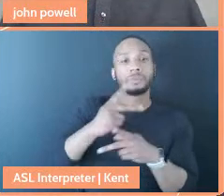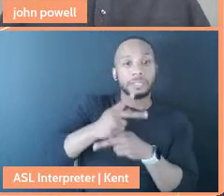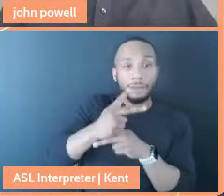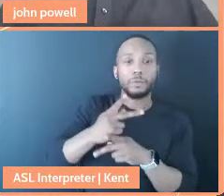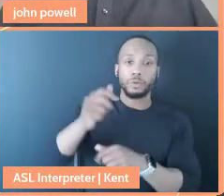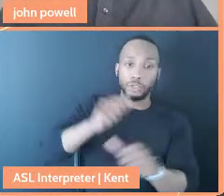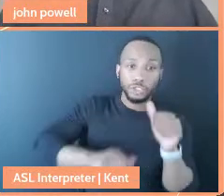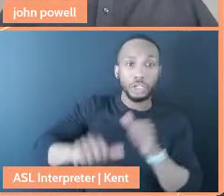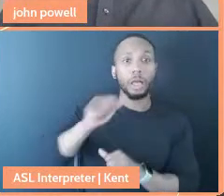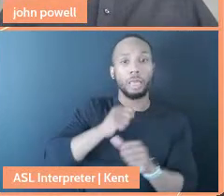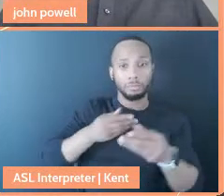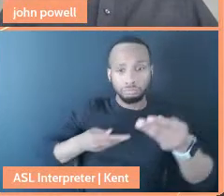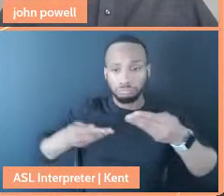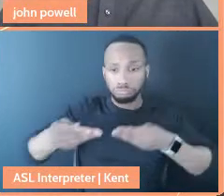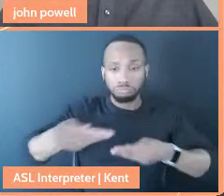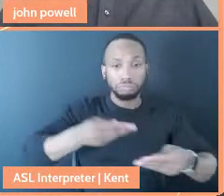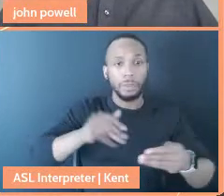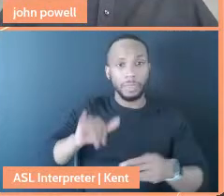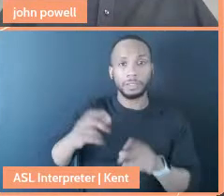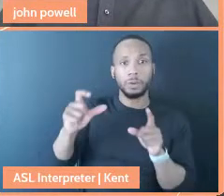And I think that's one of the words that we haven't necessarily brought up, but I think